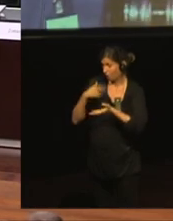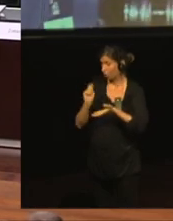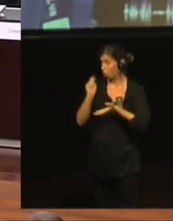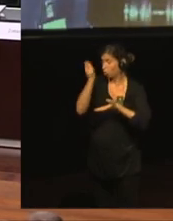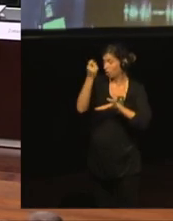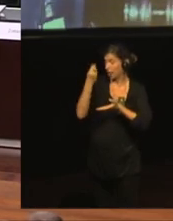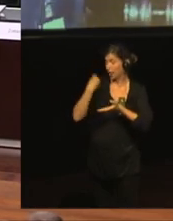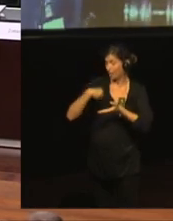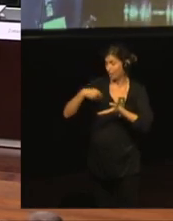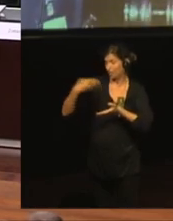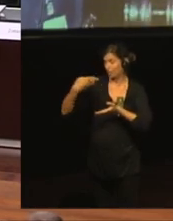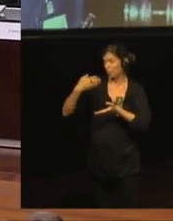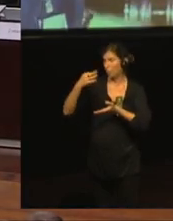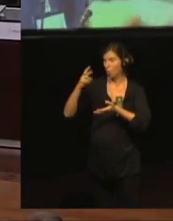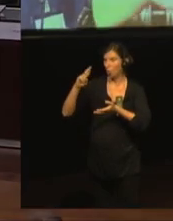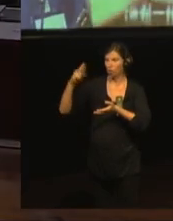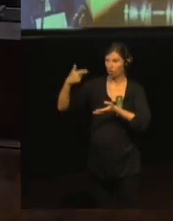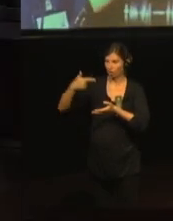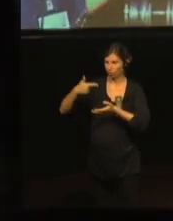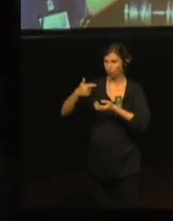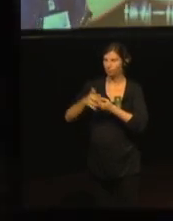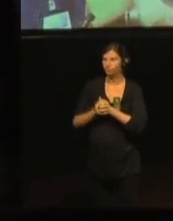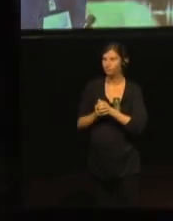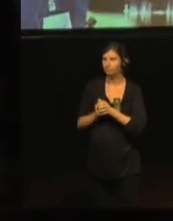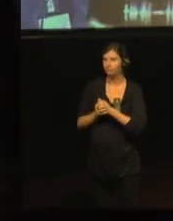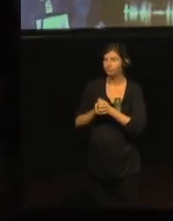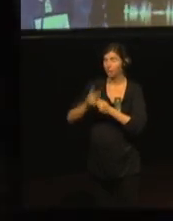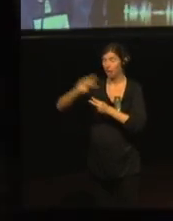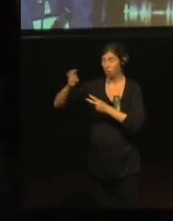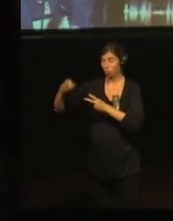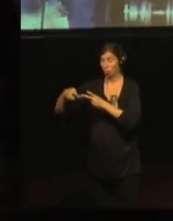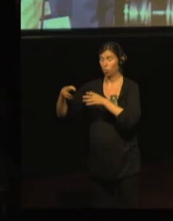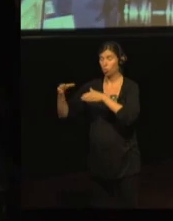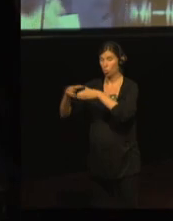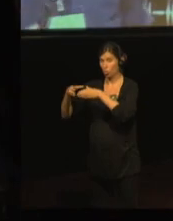The other working groups were working on the background using the Internet,